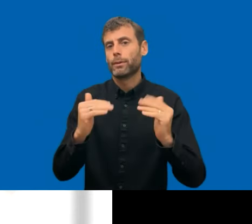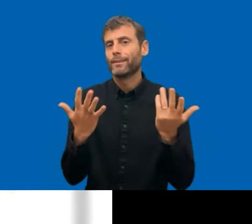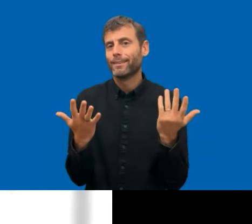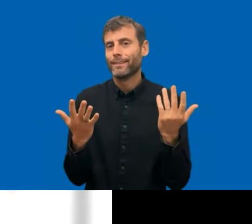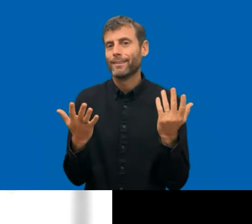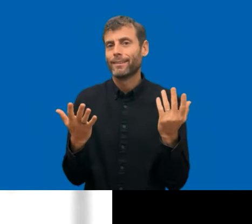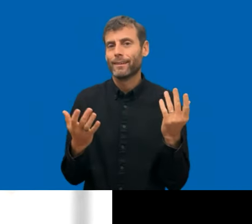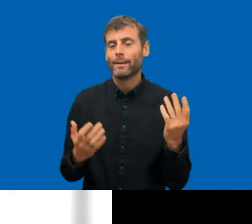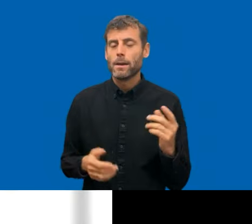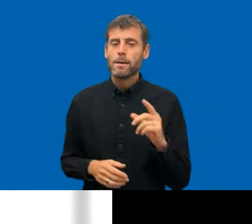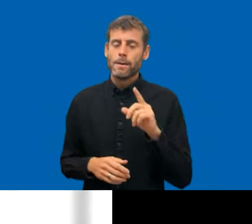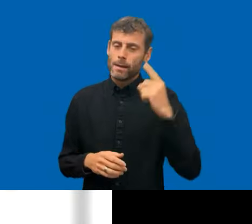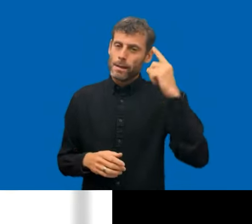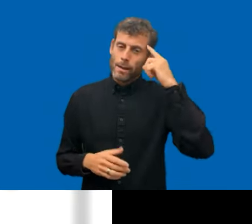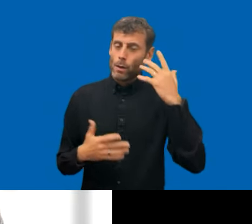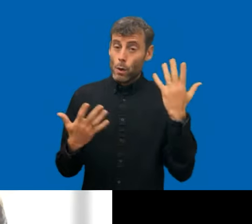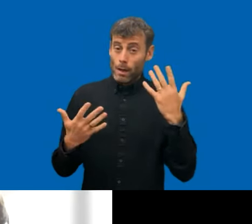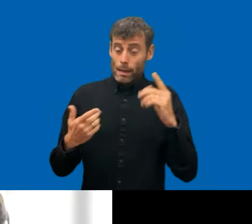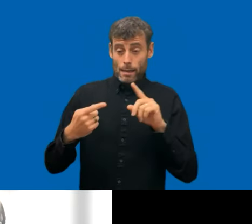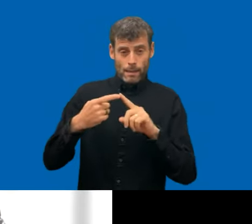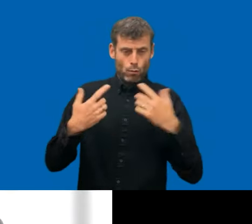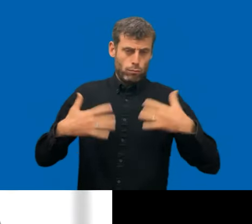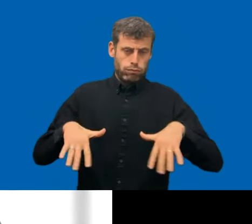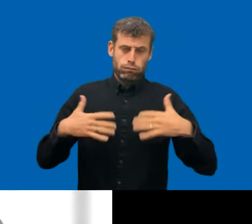stuff more and more into the market and get it raised by more and more people who care about it.